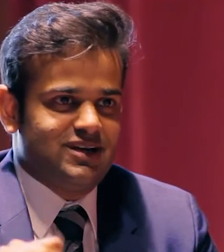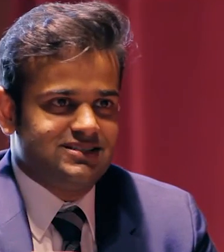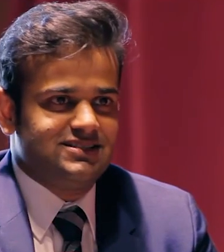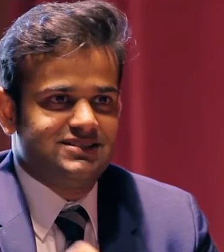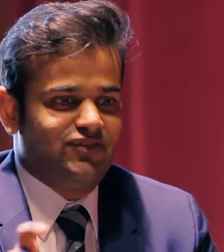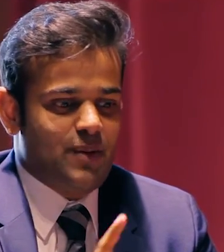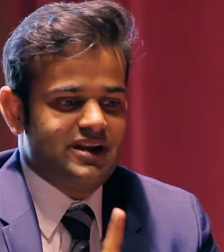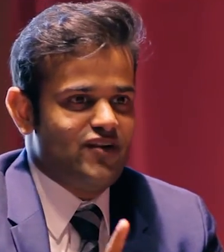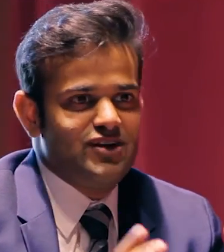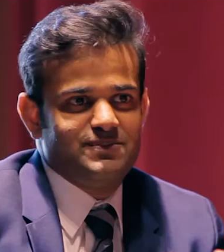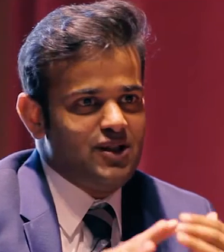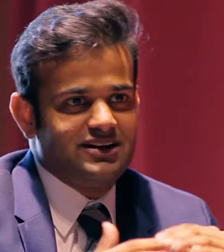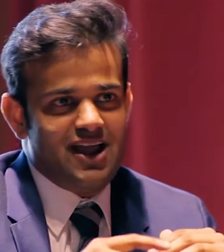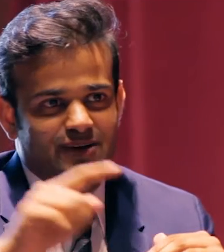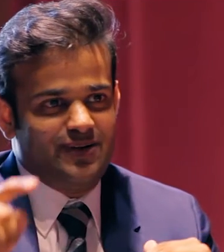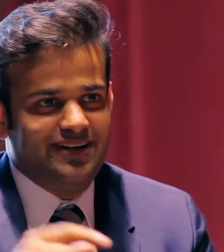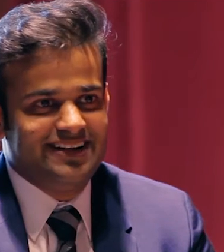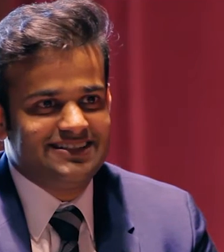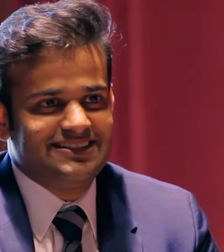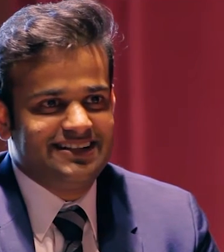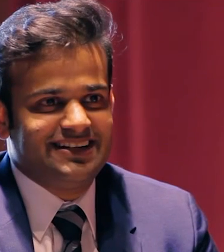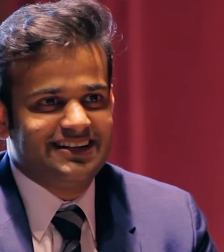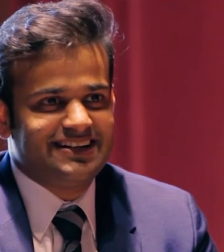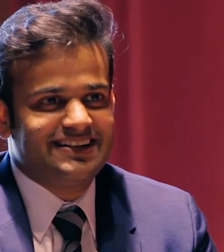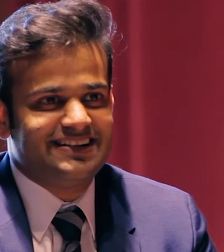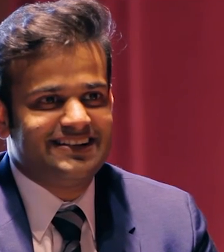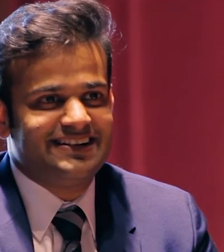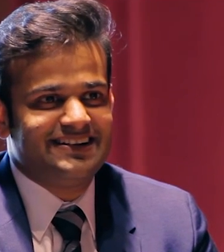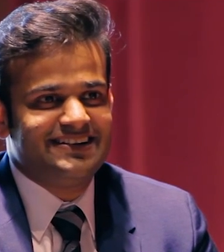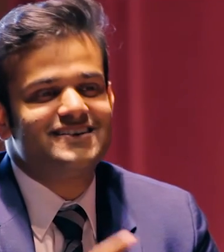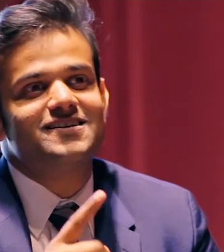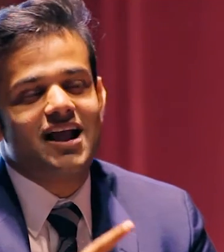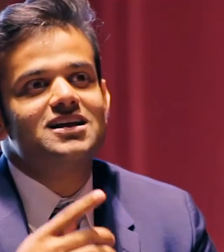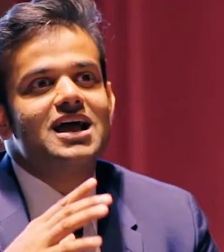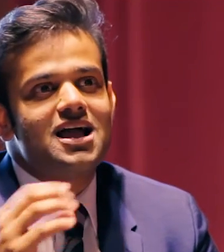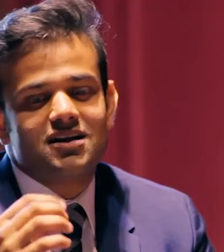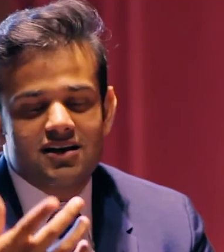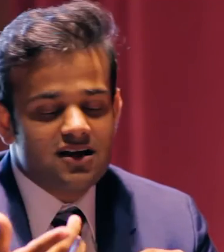I imagine you will probably grow all over the United States, even beyond outside of Denver.